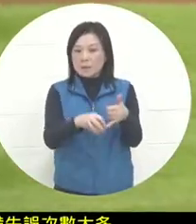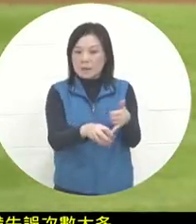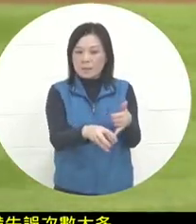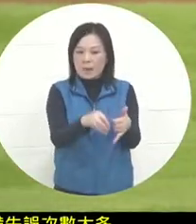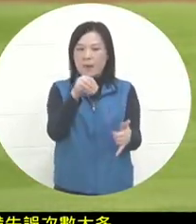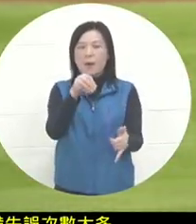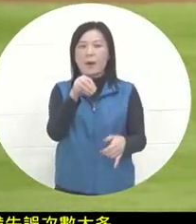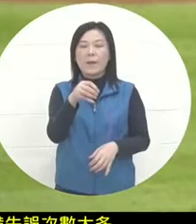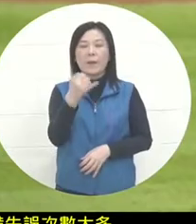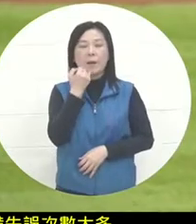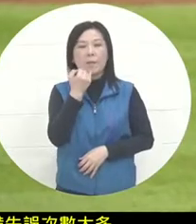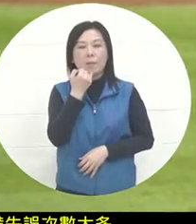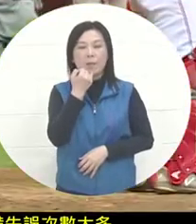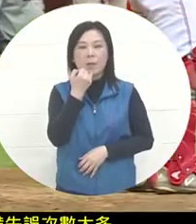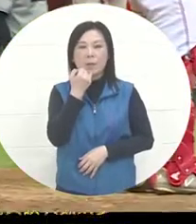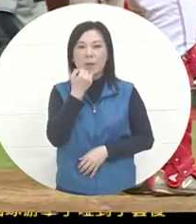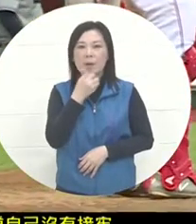, he may have a chance to wear such a type,